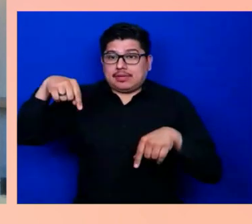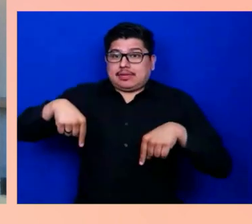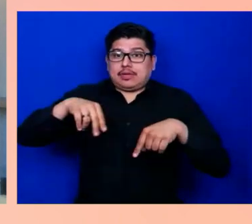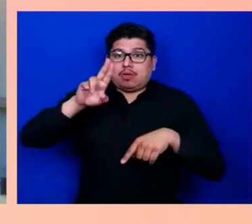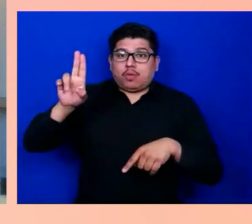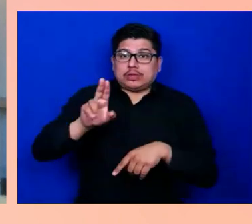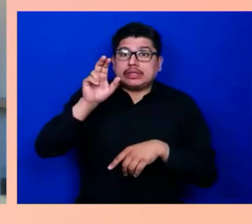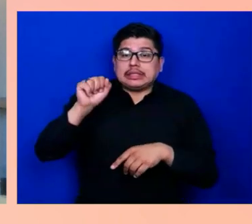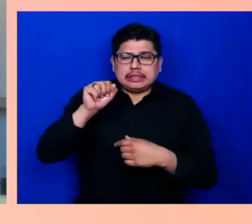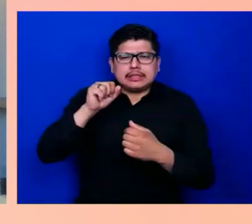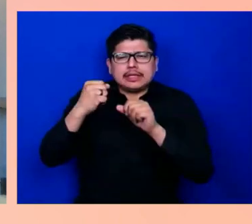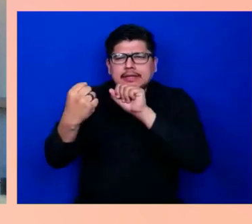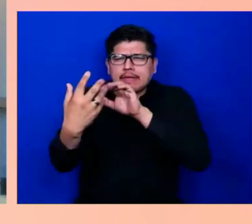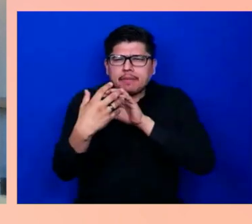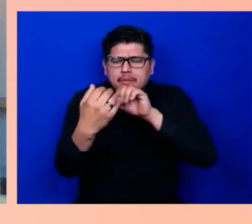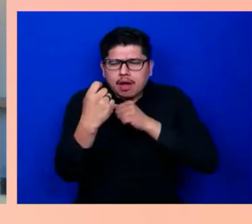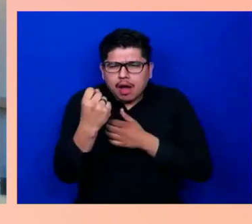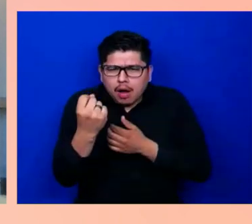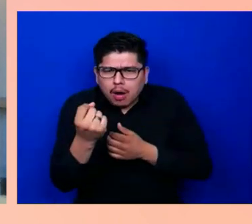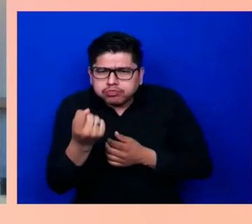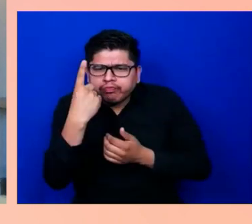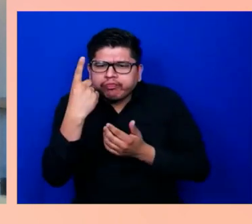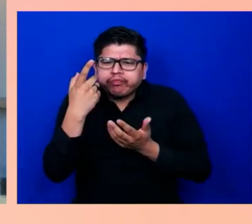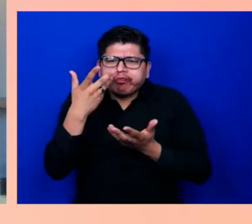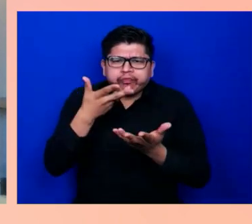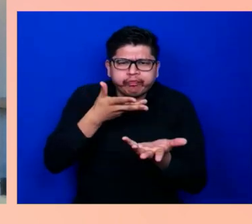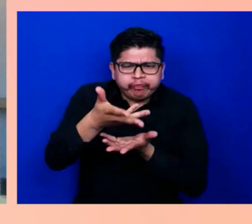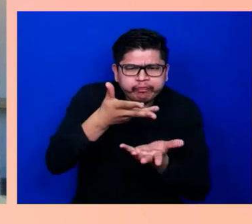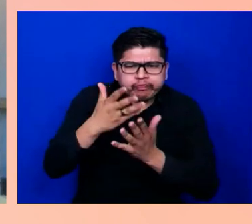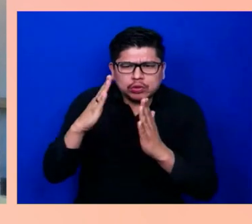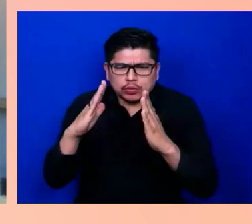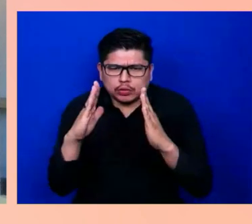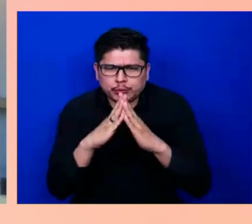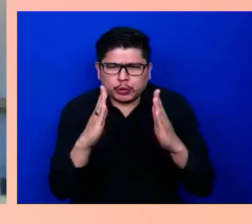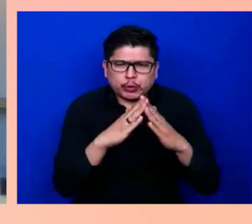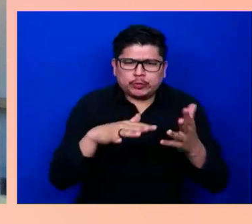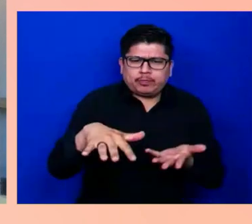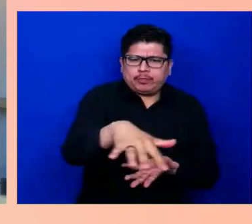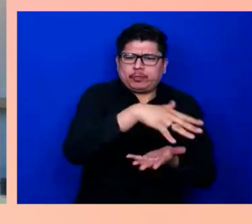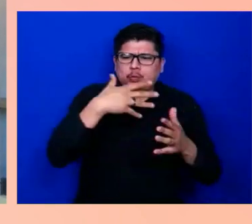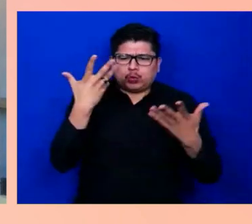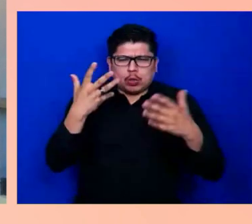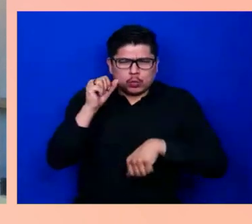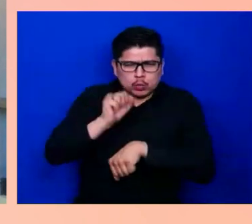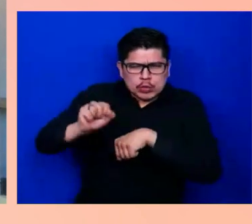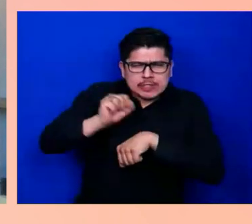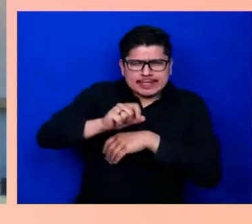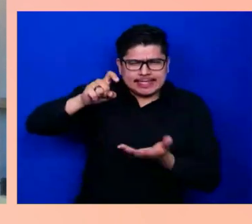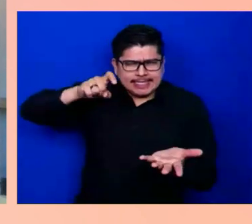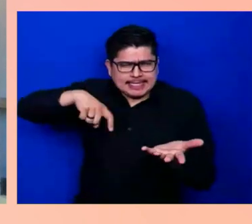the community what was working, what was needed, we were able to understand that this was a big step forward,